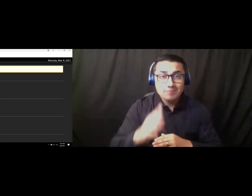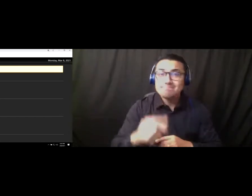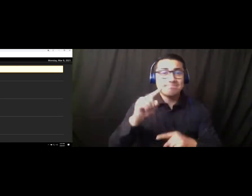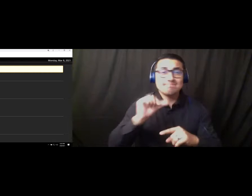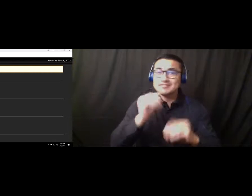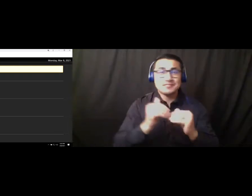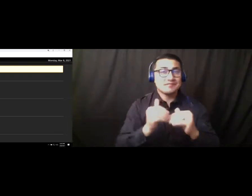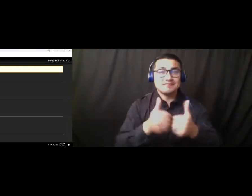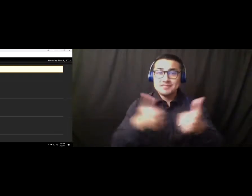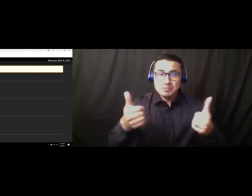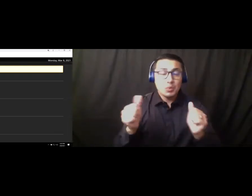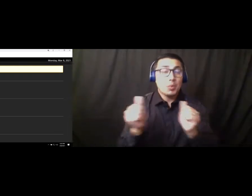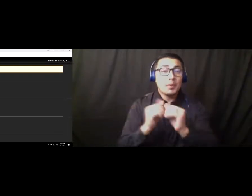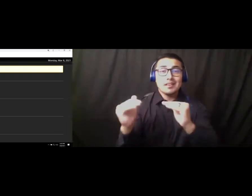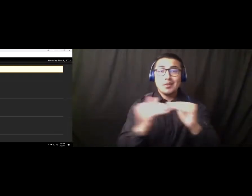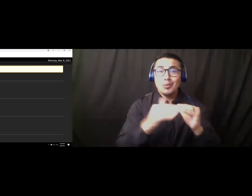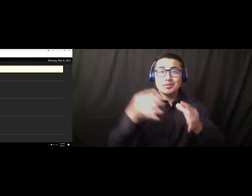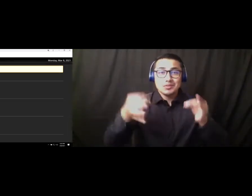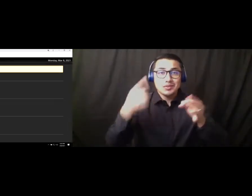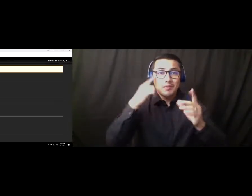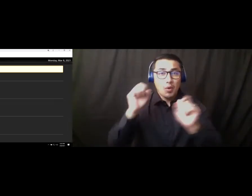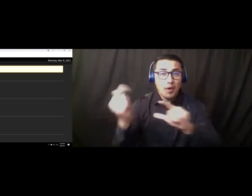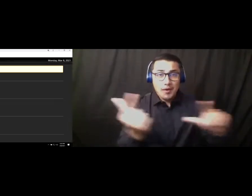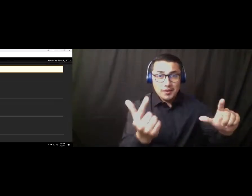with Liberty and justice for all. Thank you.